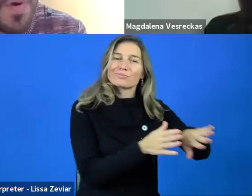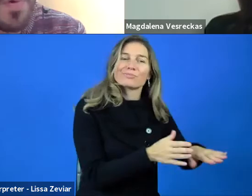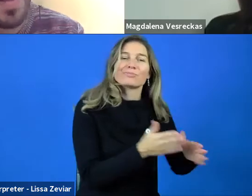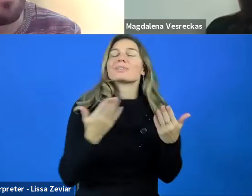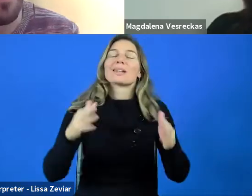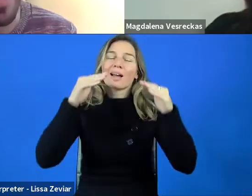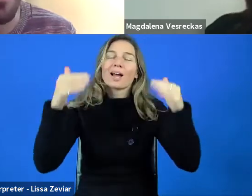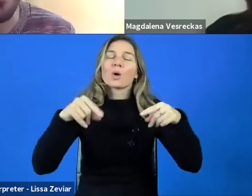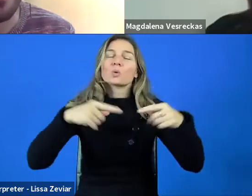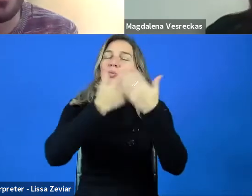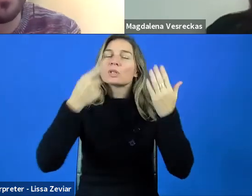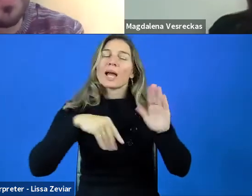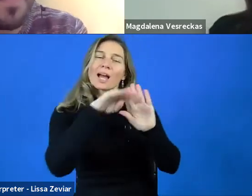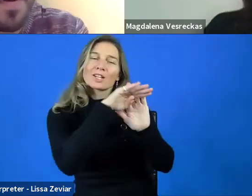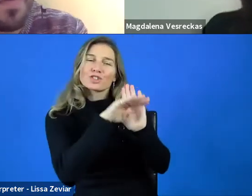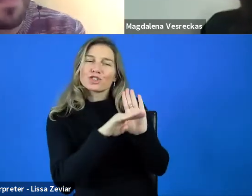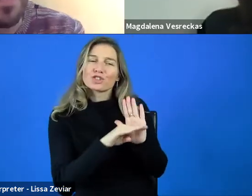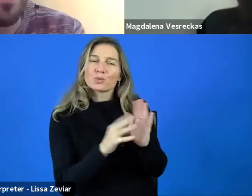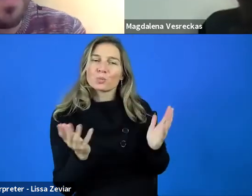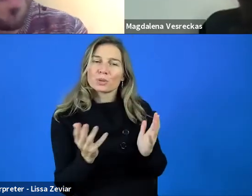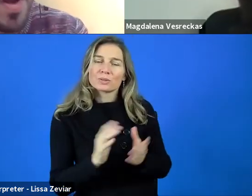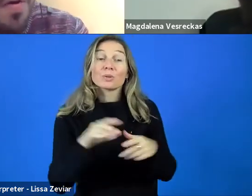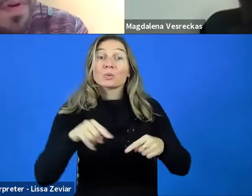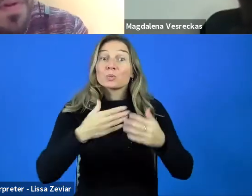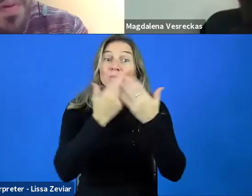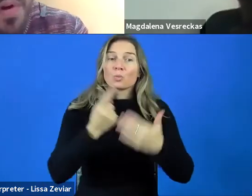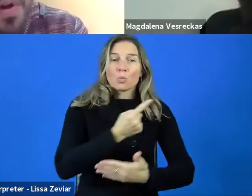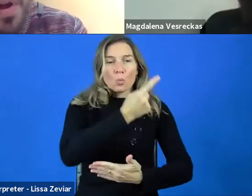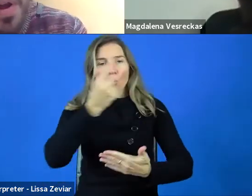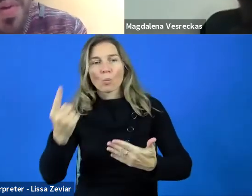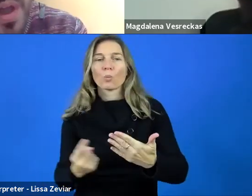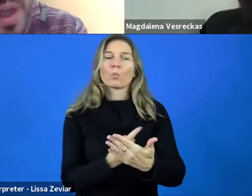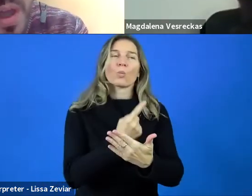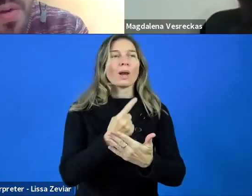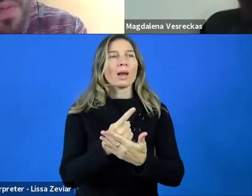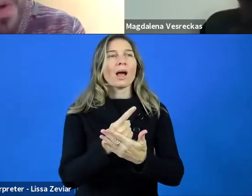We have one hour to give you an overview of the EU funds,